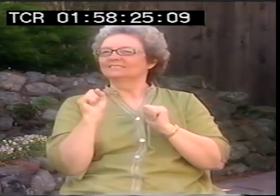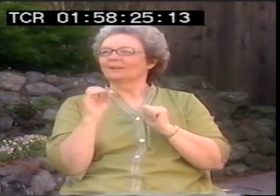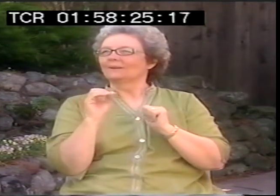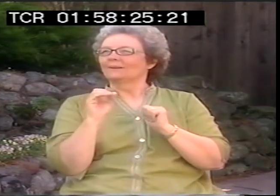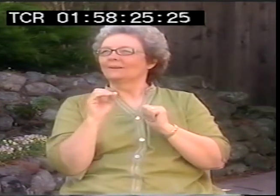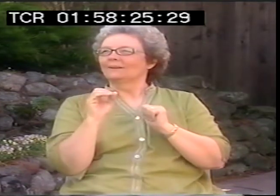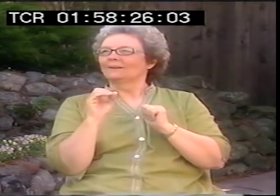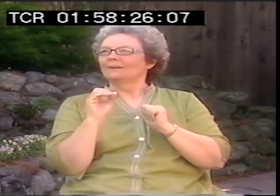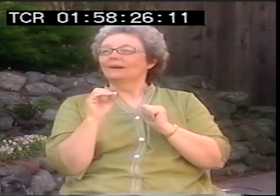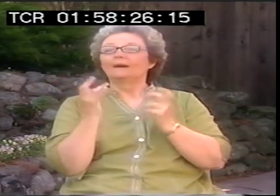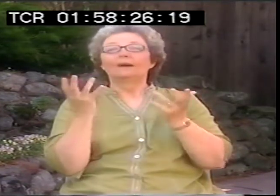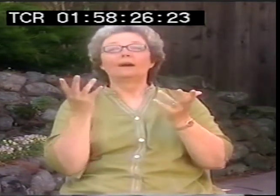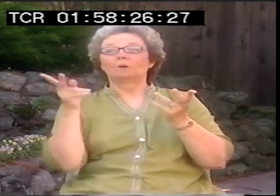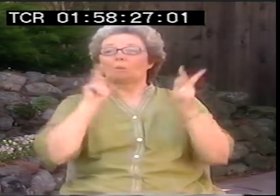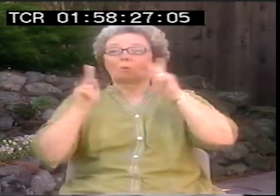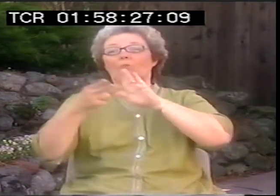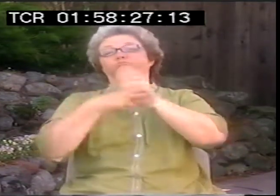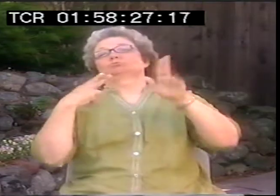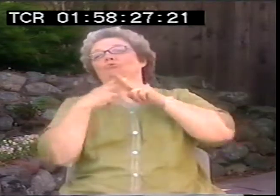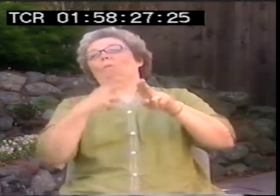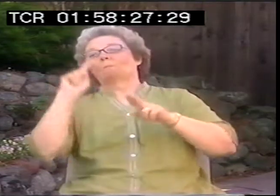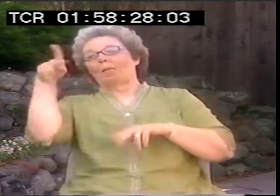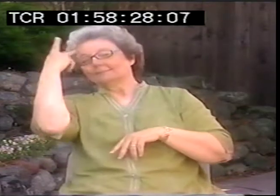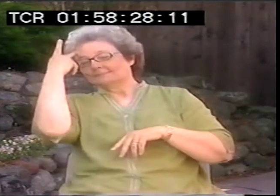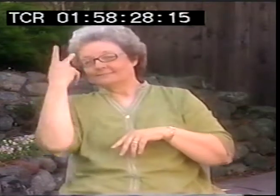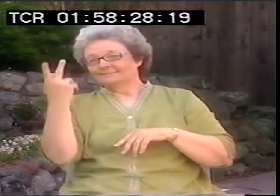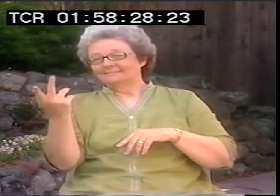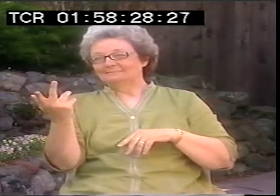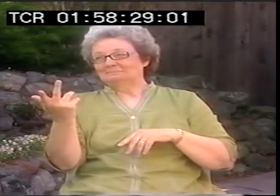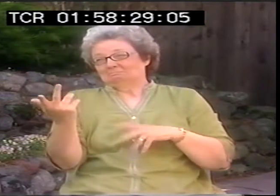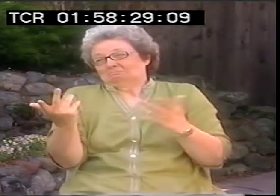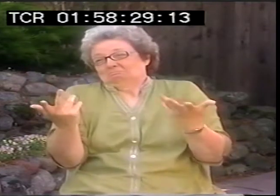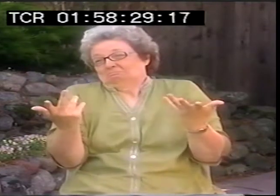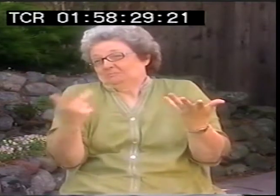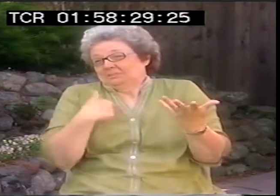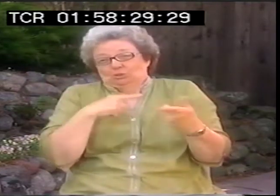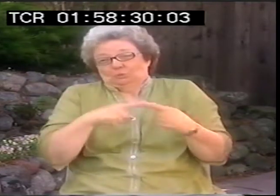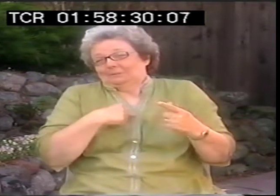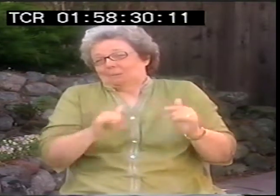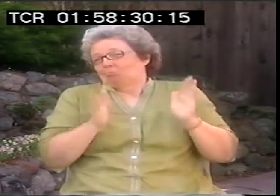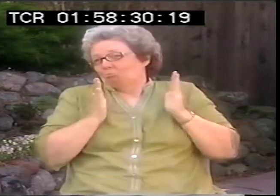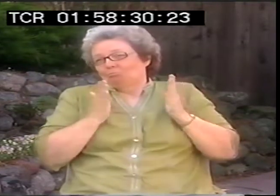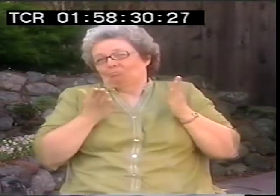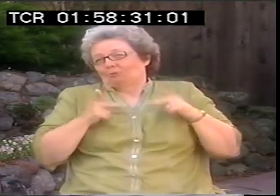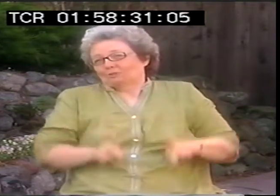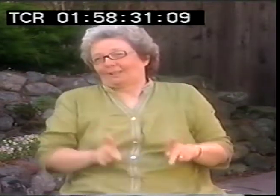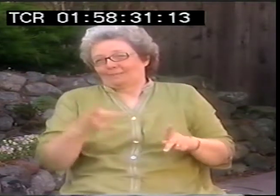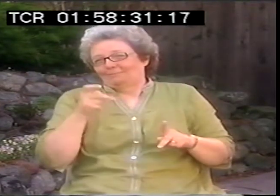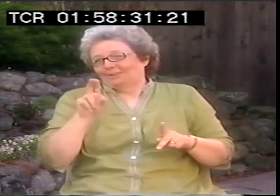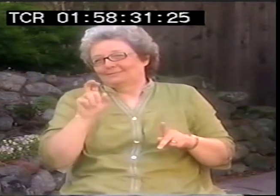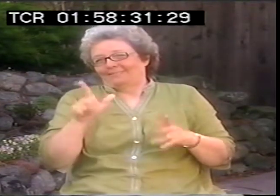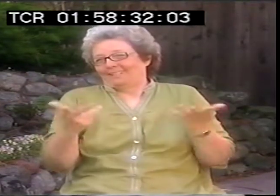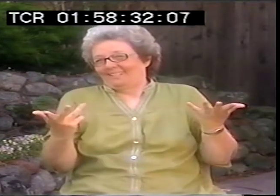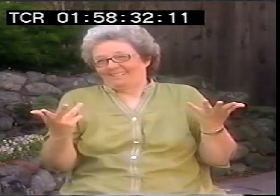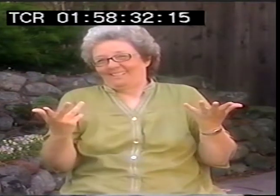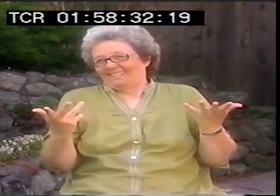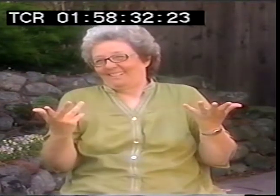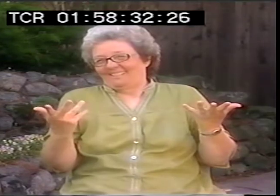was, how can we mine those resources that ASL has? People sometimes say that I'm political.